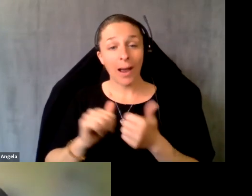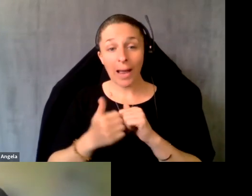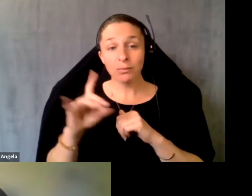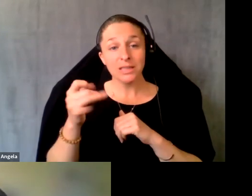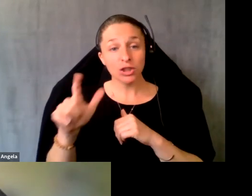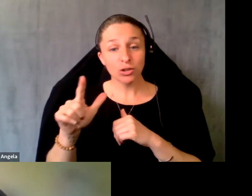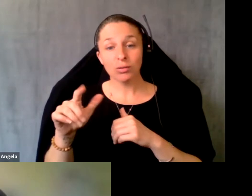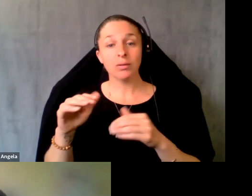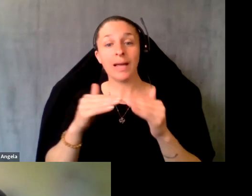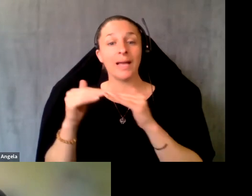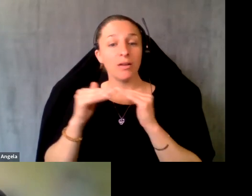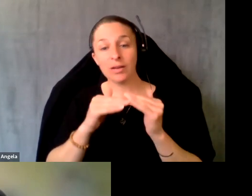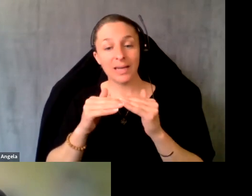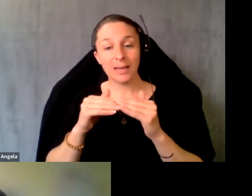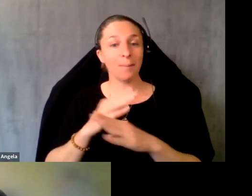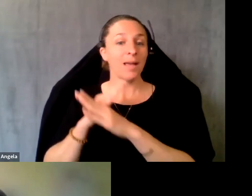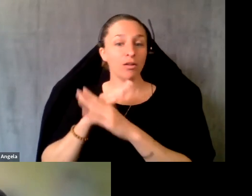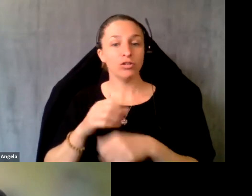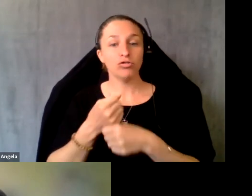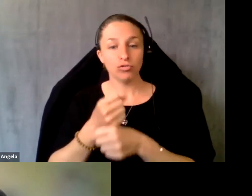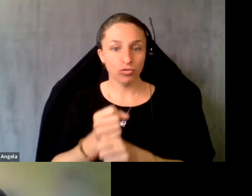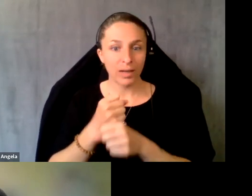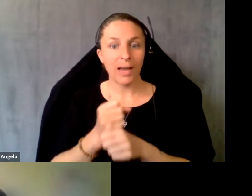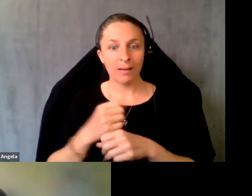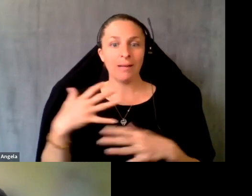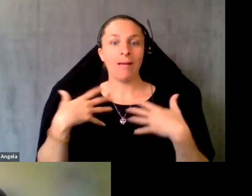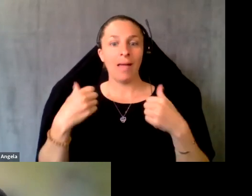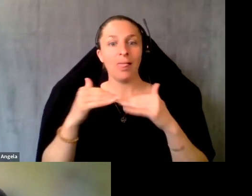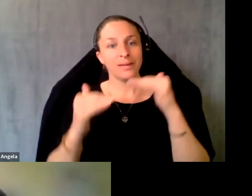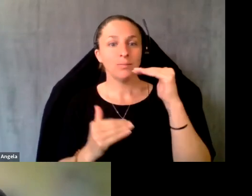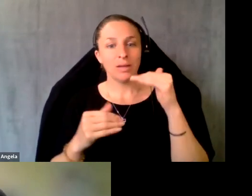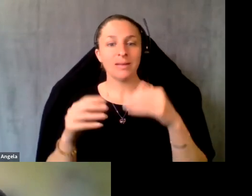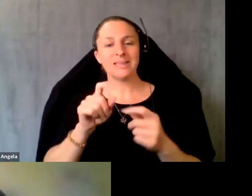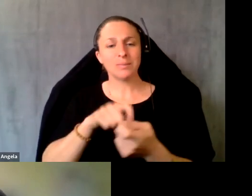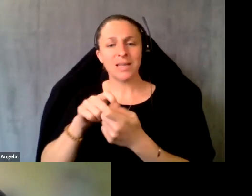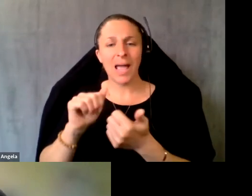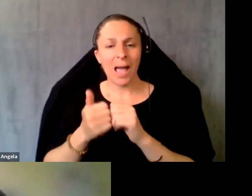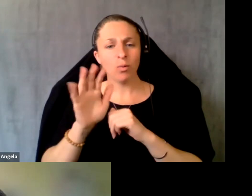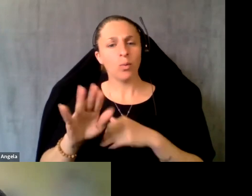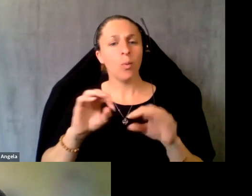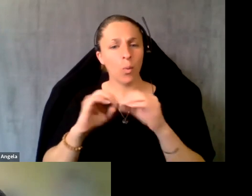is great health disparities, and specifically how your organizations are working in the community,